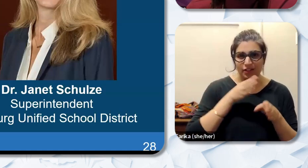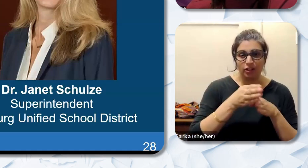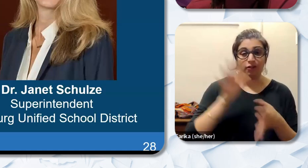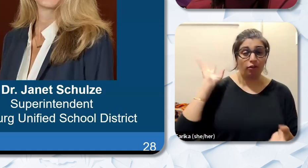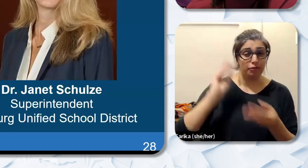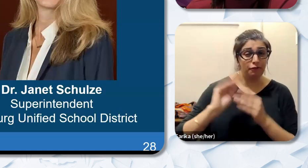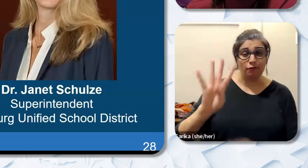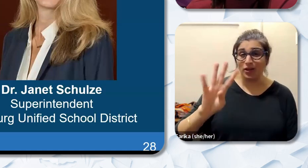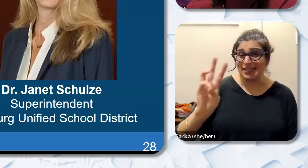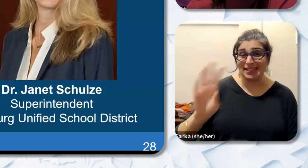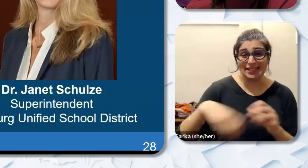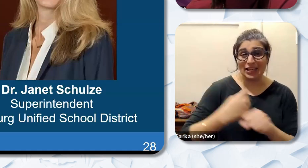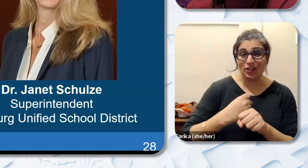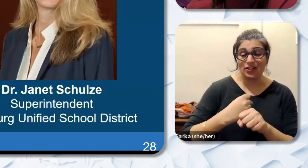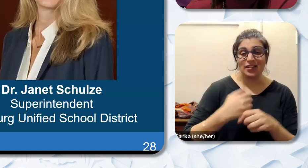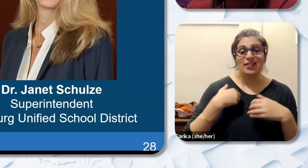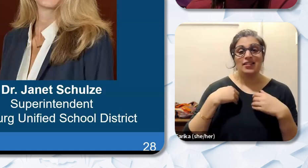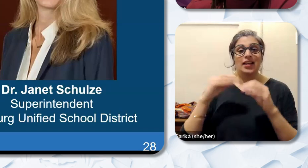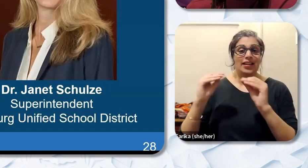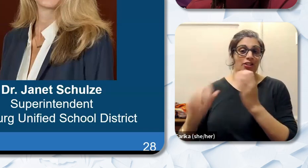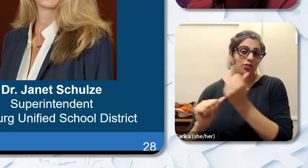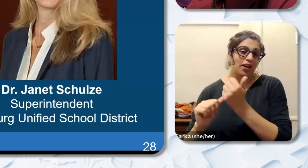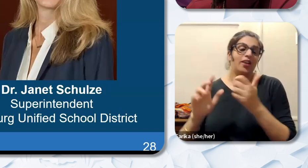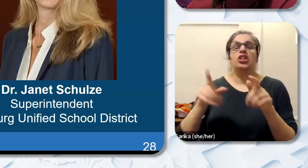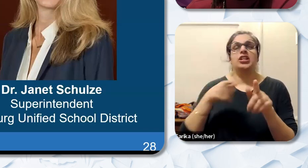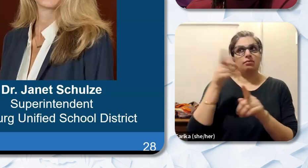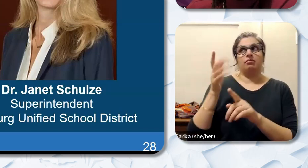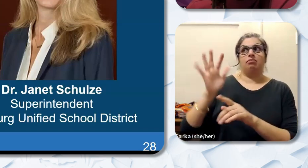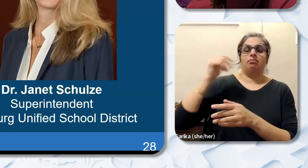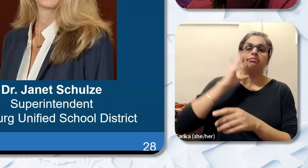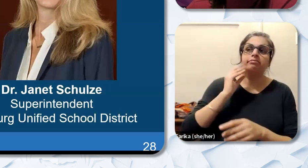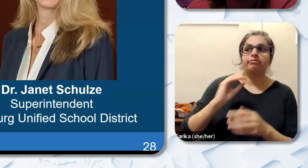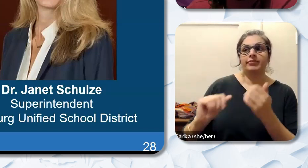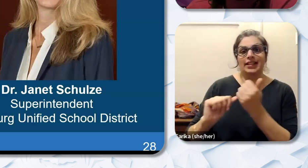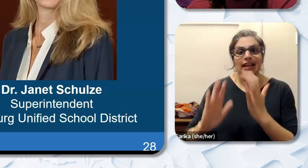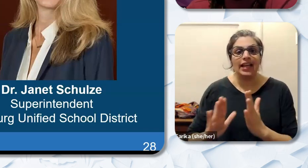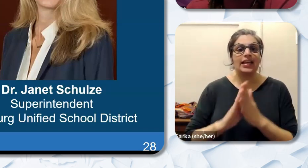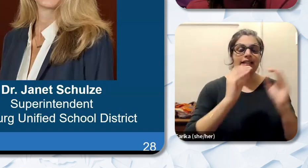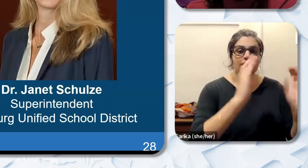as an instructional aide elementary school teacher special education teacher vice principal principal